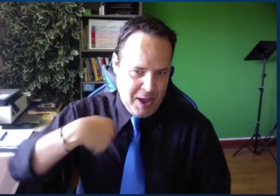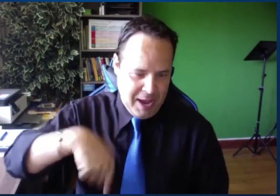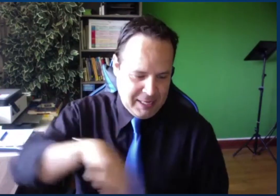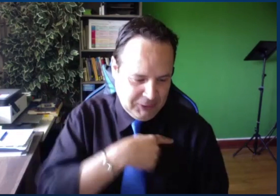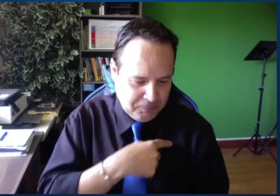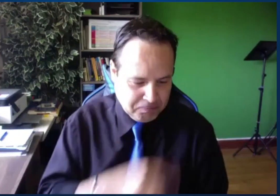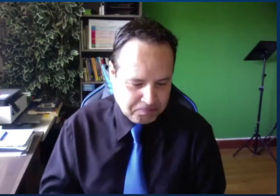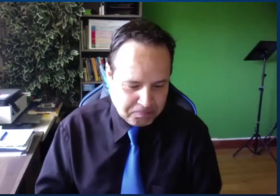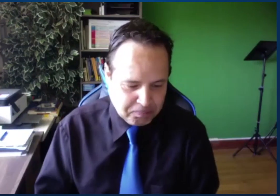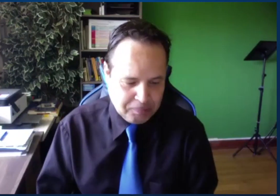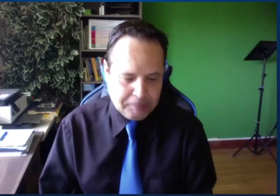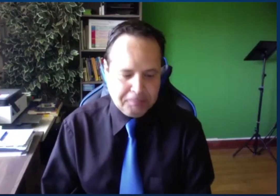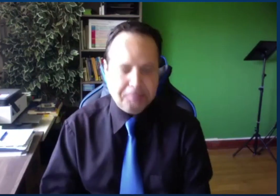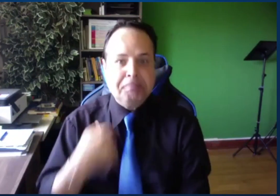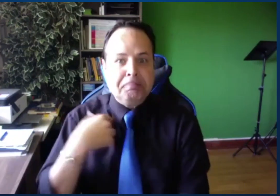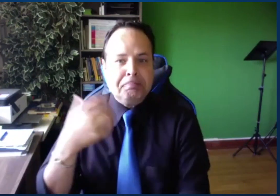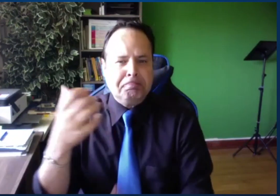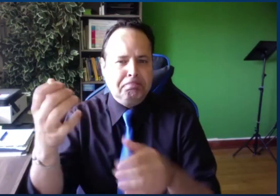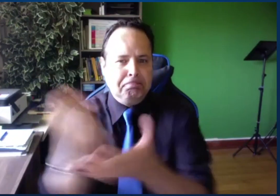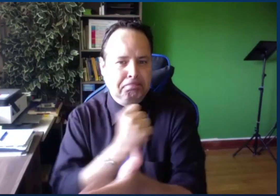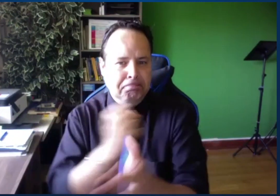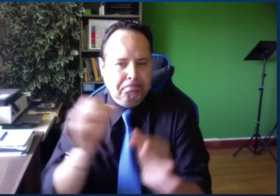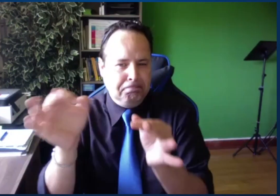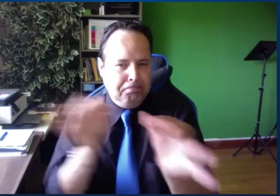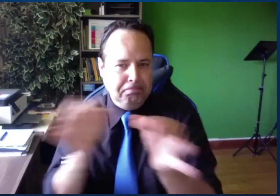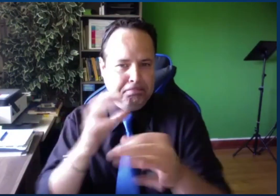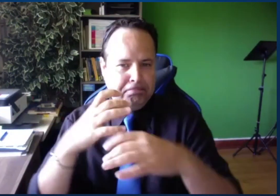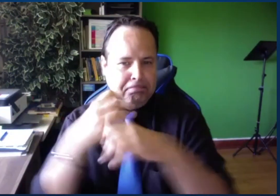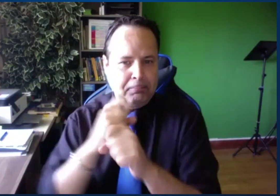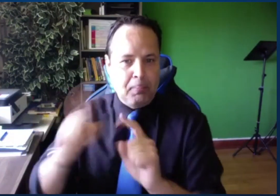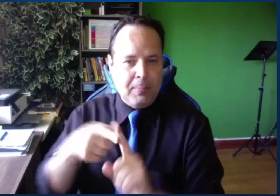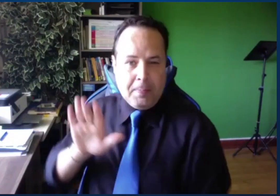So we're very honored to have him here with us.